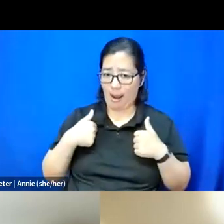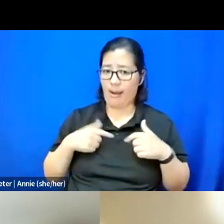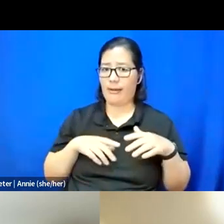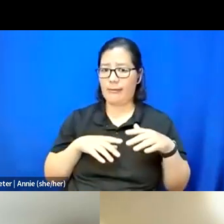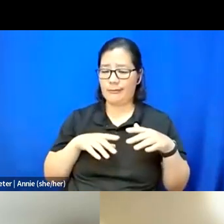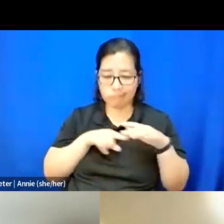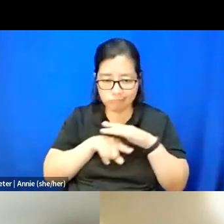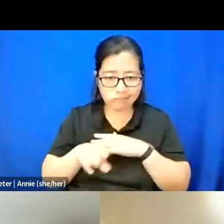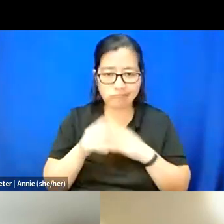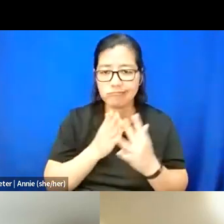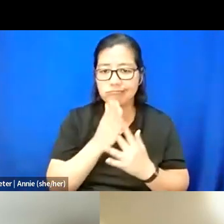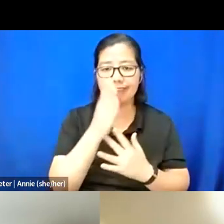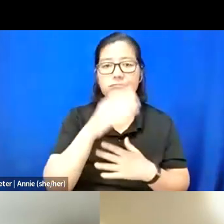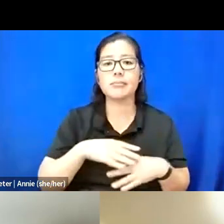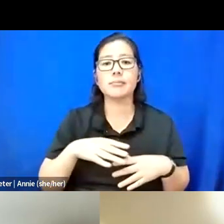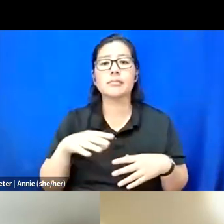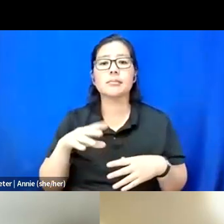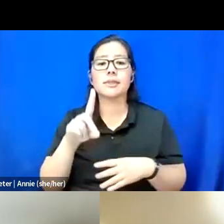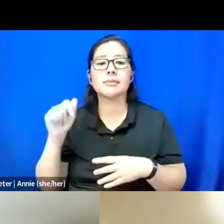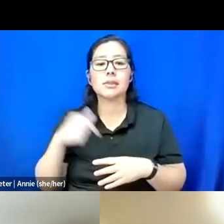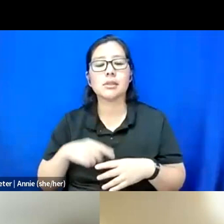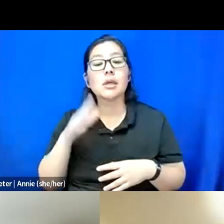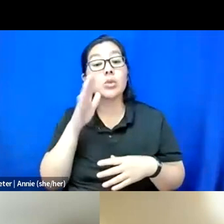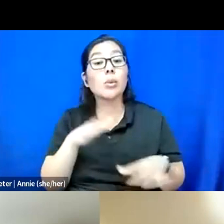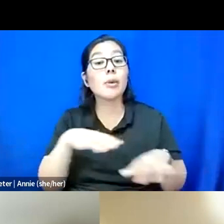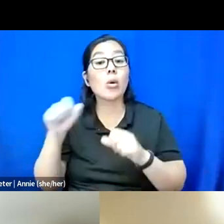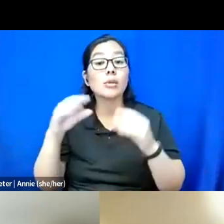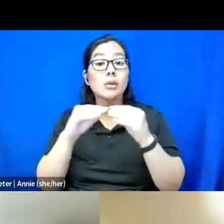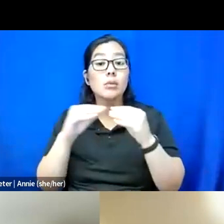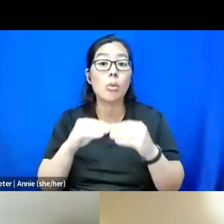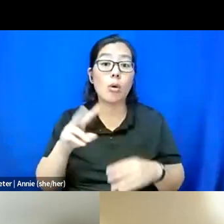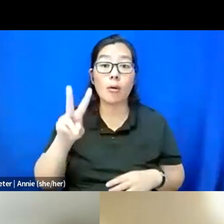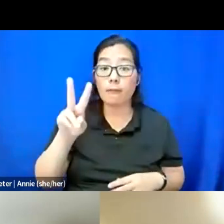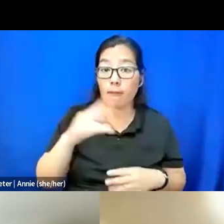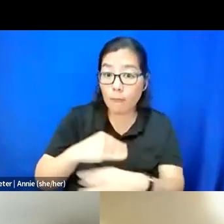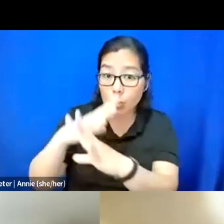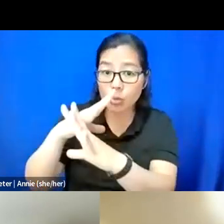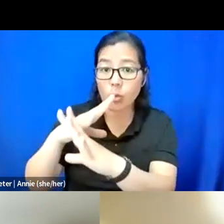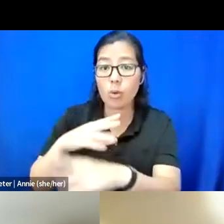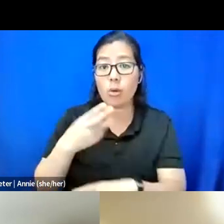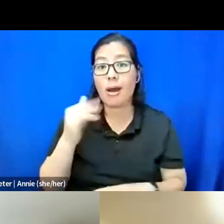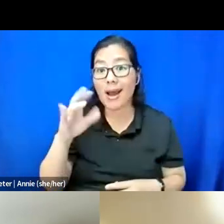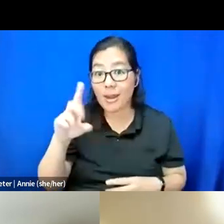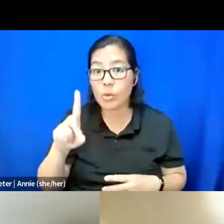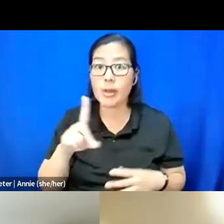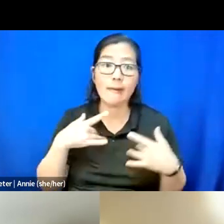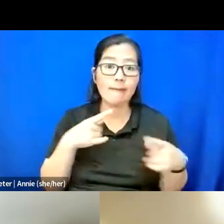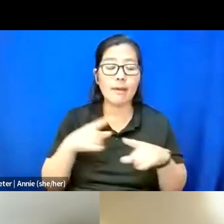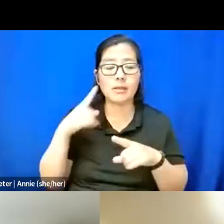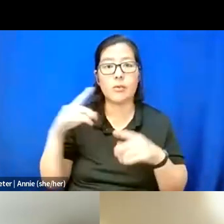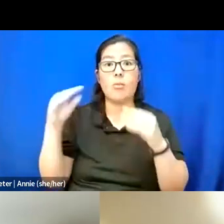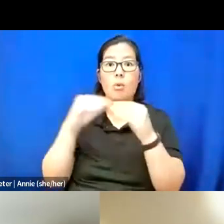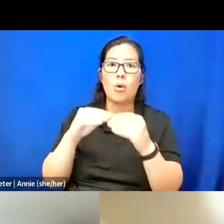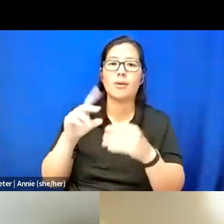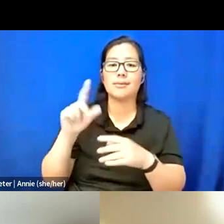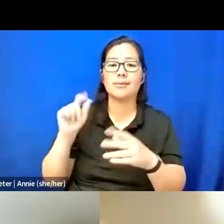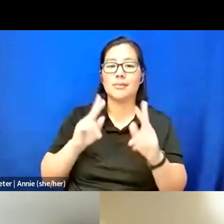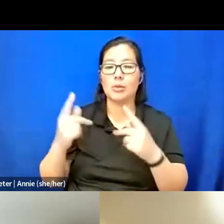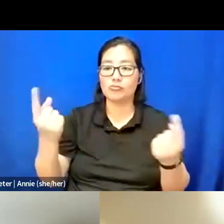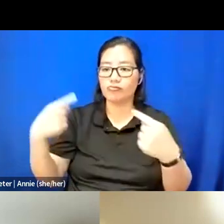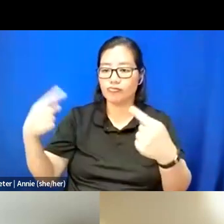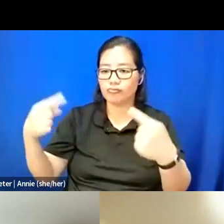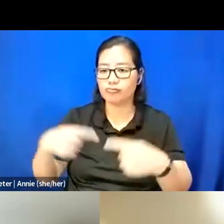We'll be hosting more virtual and hybrid events for disabled folks to attend.